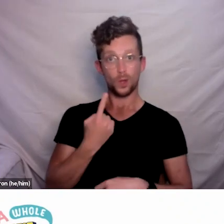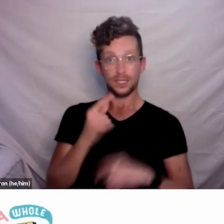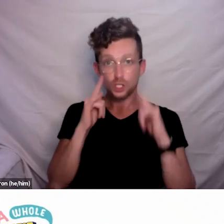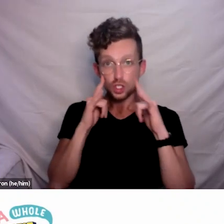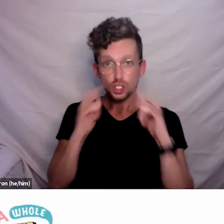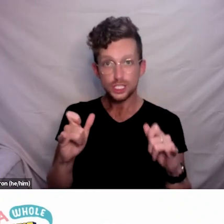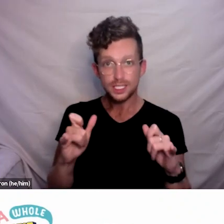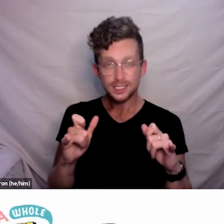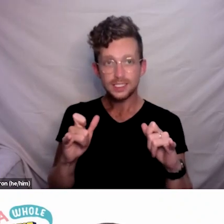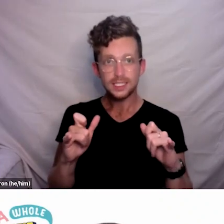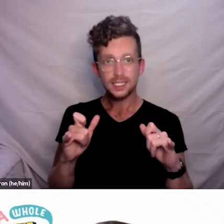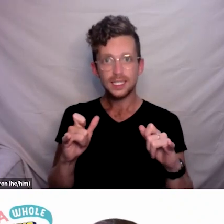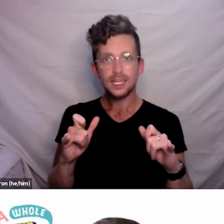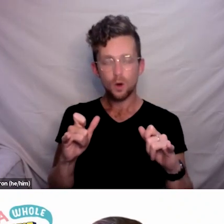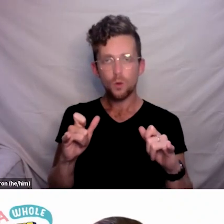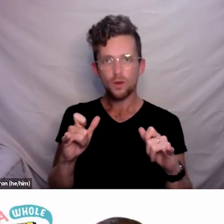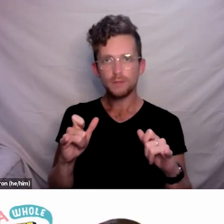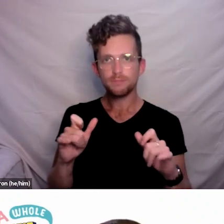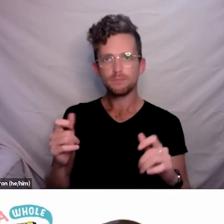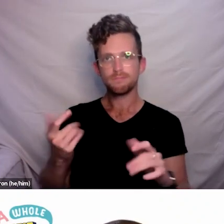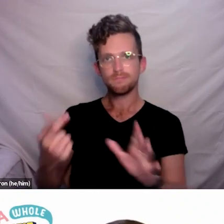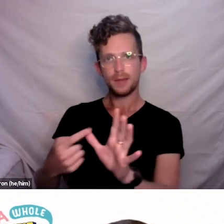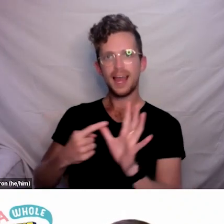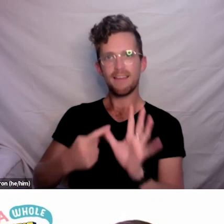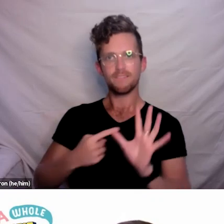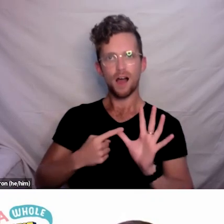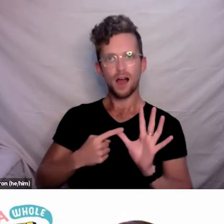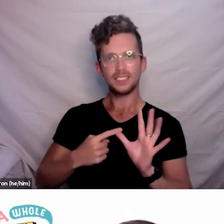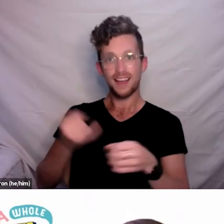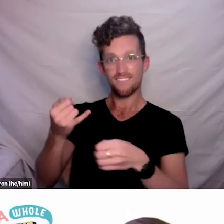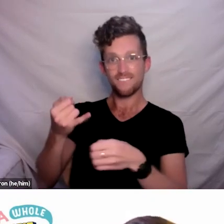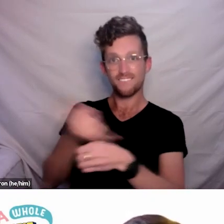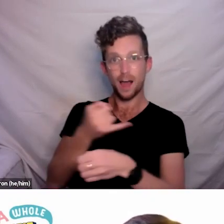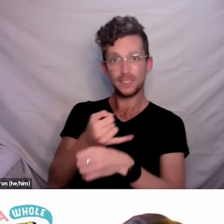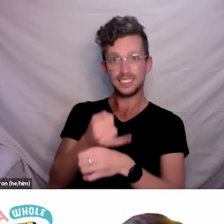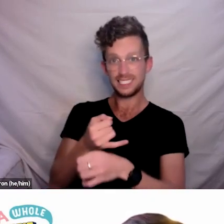that pharmacies can use their discretion when dispensing medication.